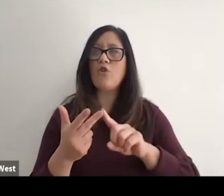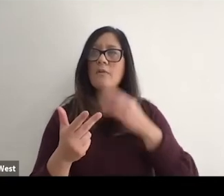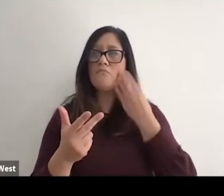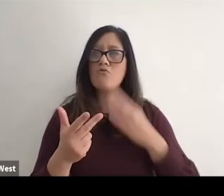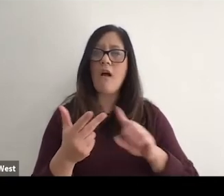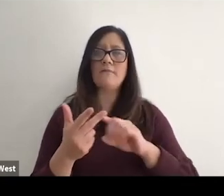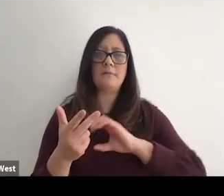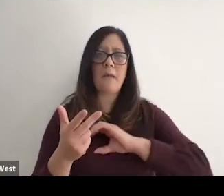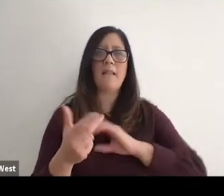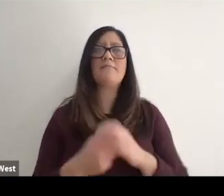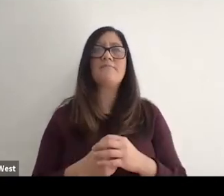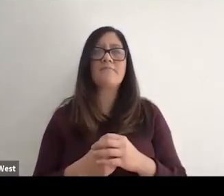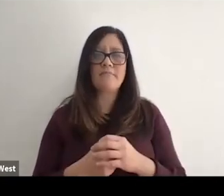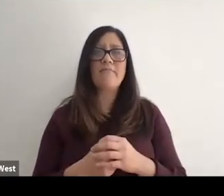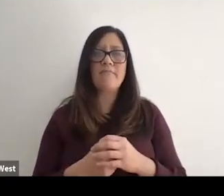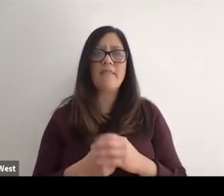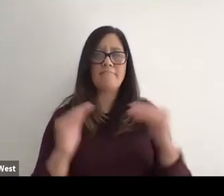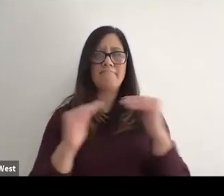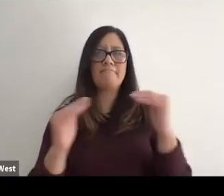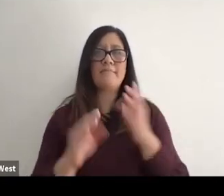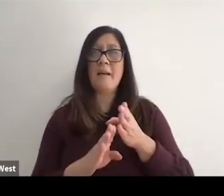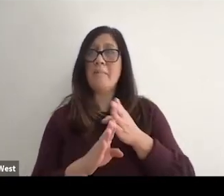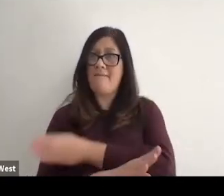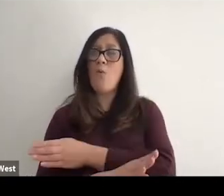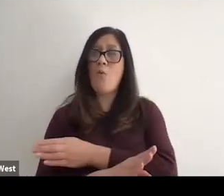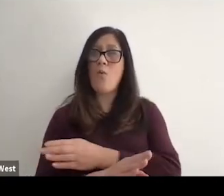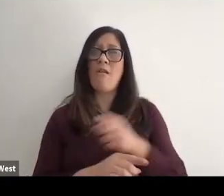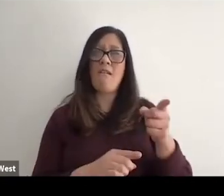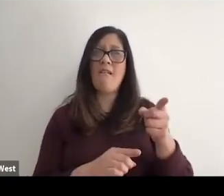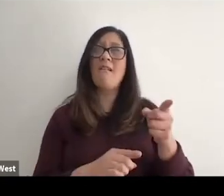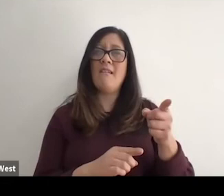I think something like about 20% of what were Olympians were making